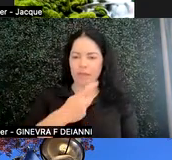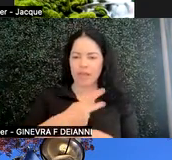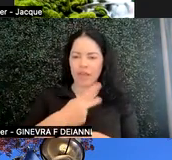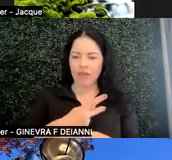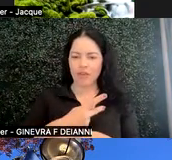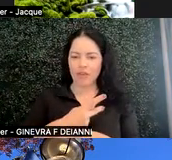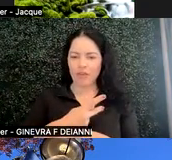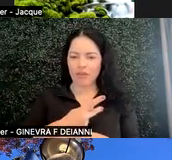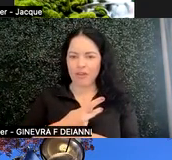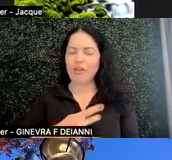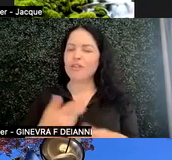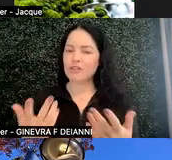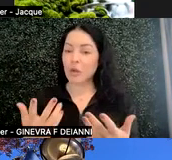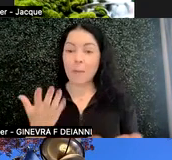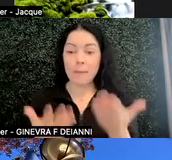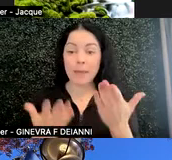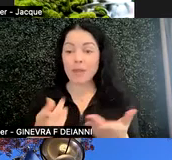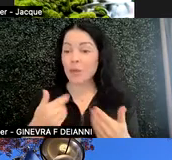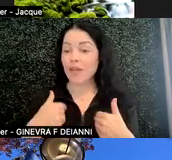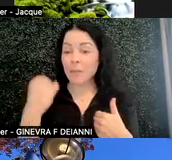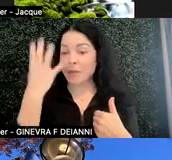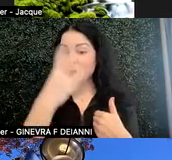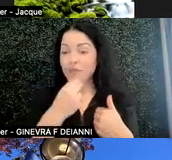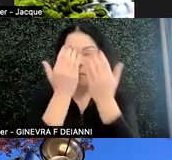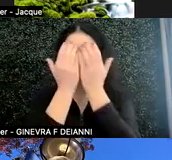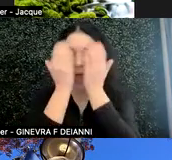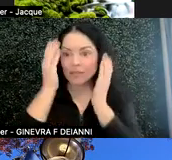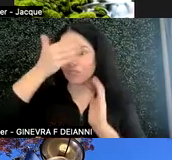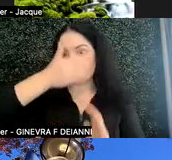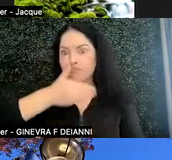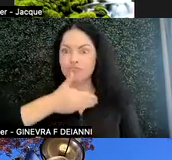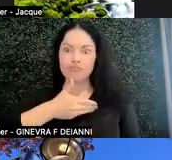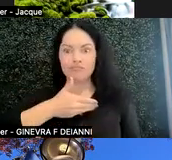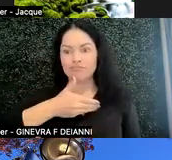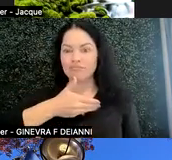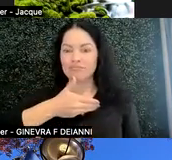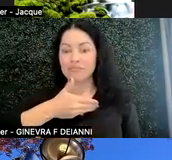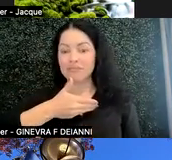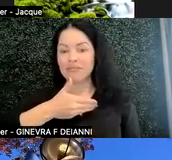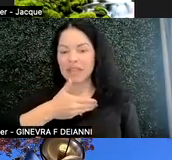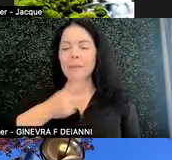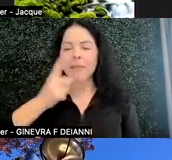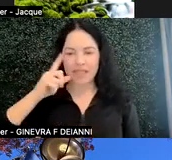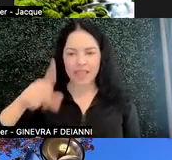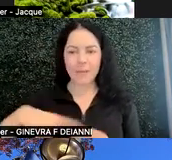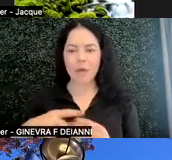And so it might be a beautiful mask like this. You want to think about burnout and demoralization,